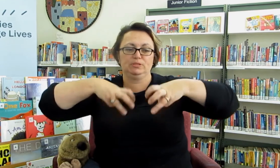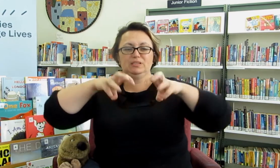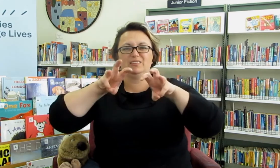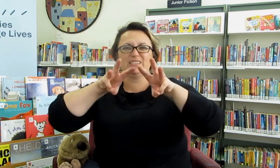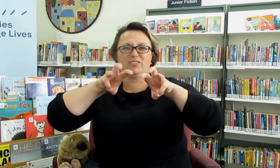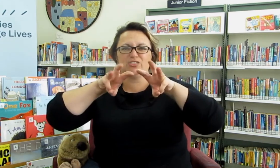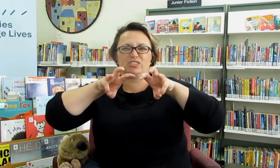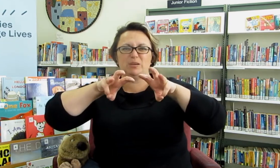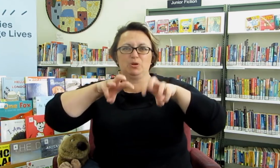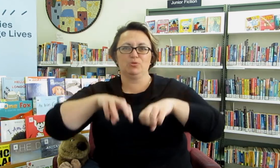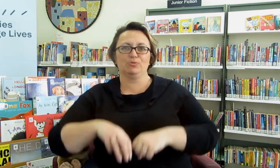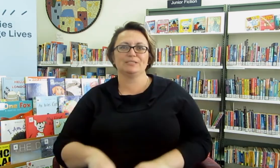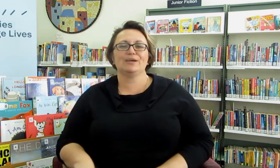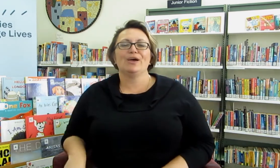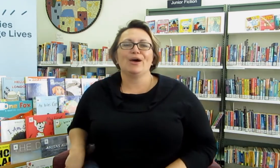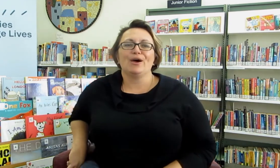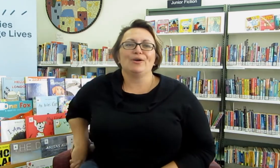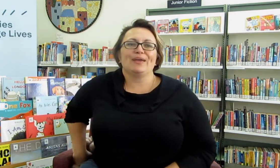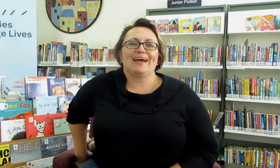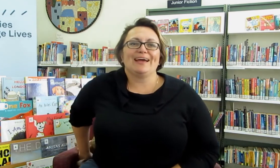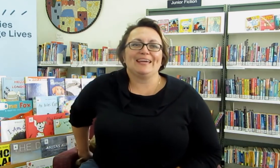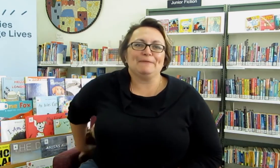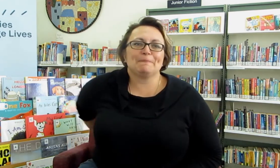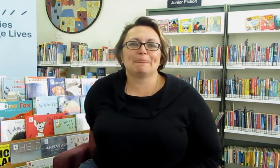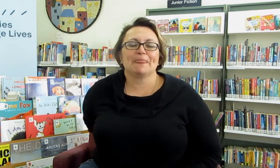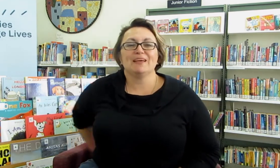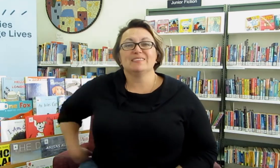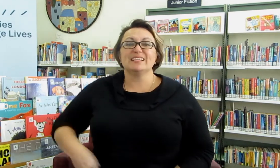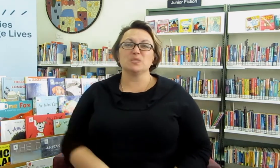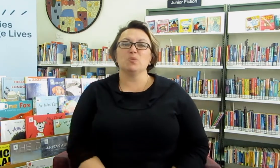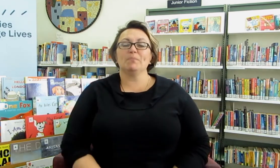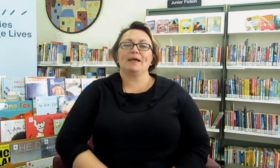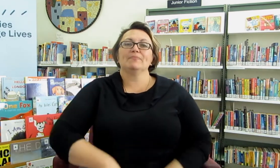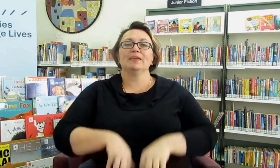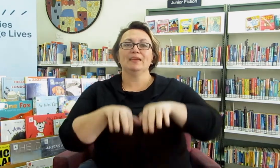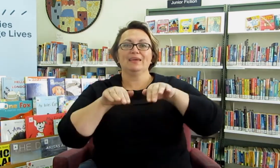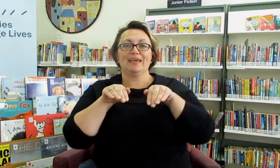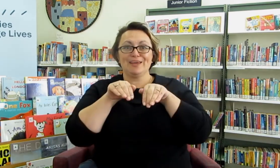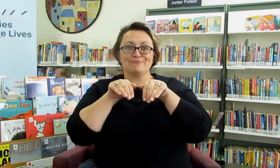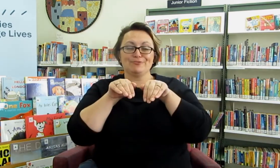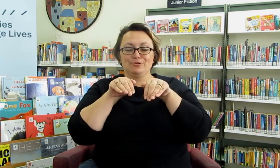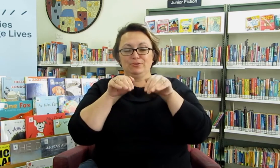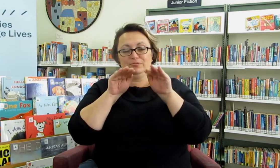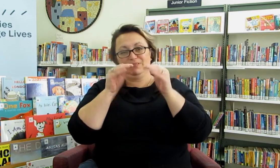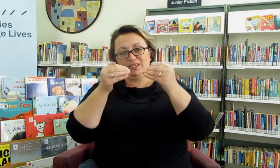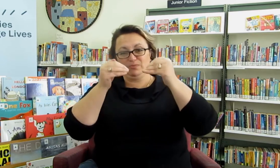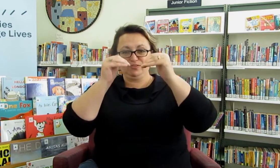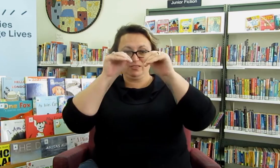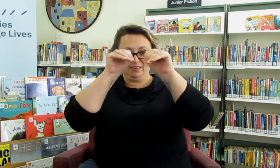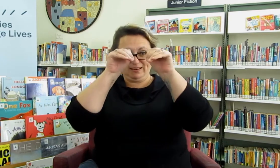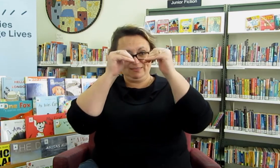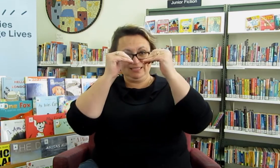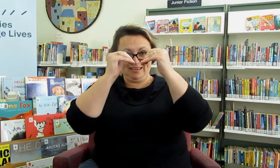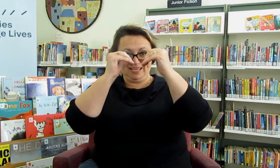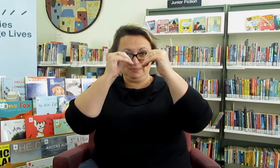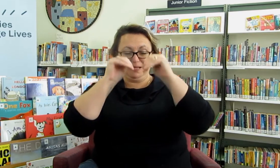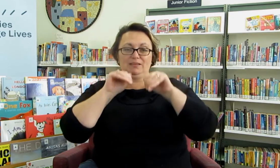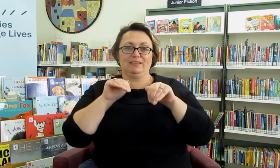because they've got sharp claws. Ok so that's wombat. Kangaroo is we've just got our little hands bent like this,